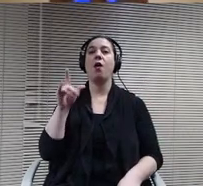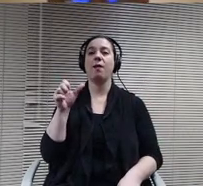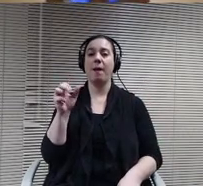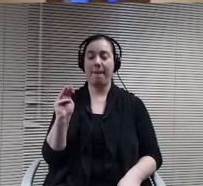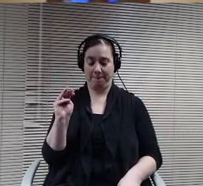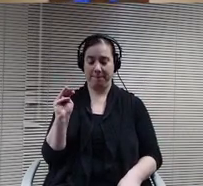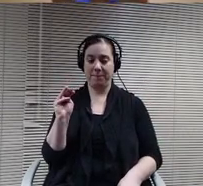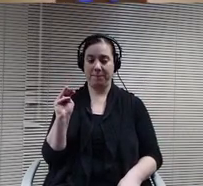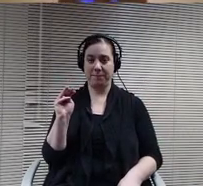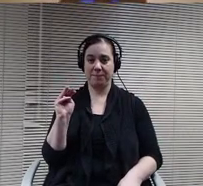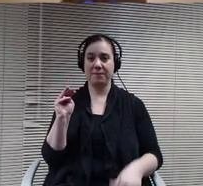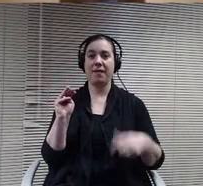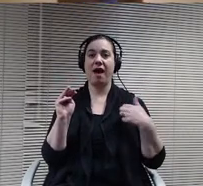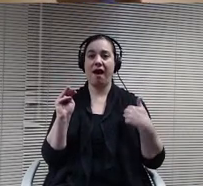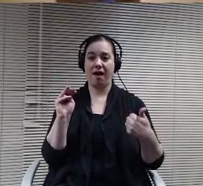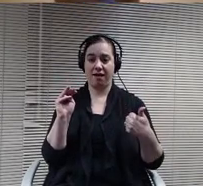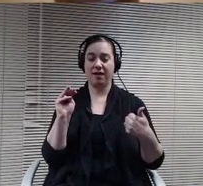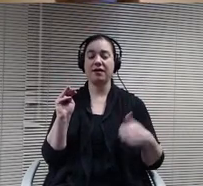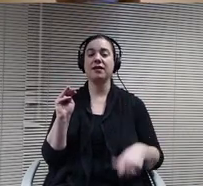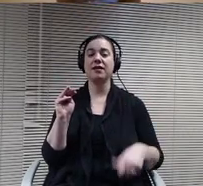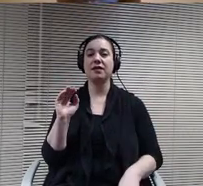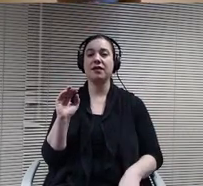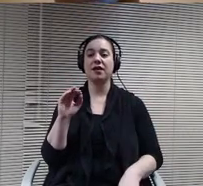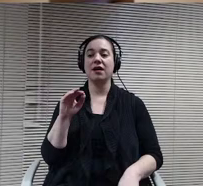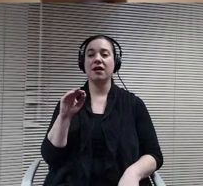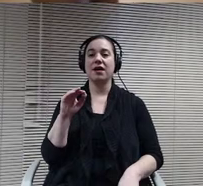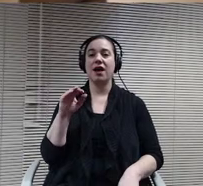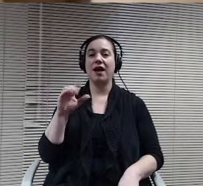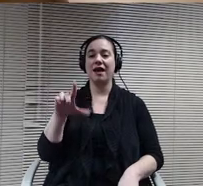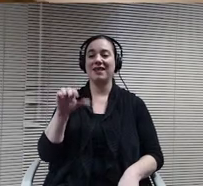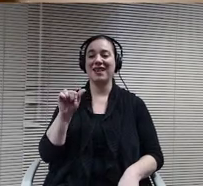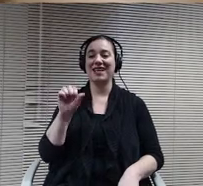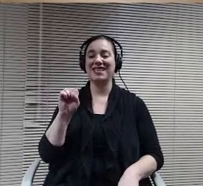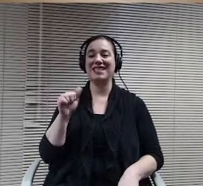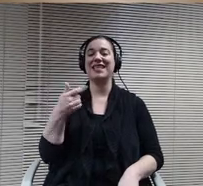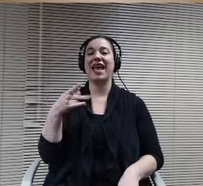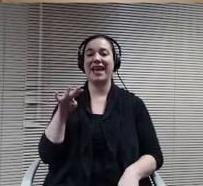Hi board member of this age. Hi Richie.